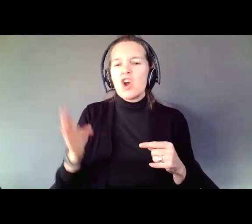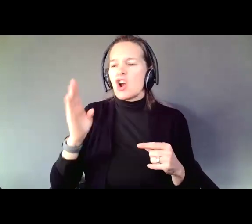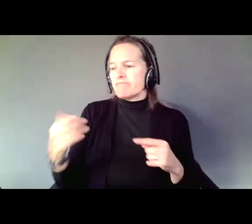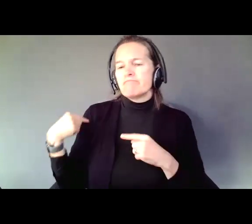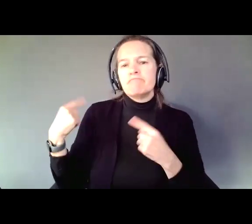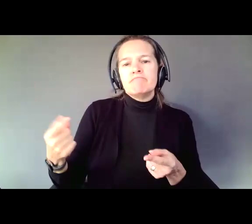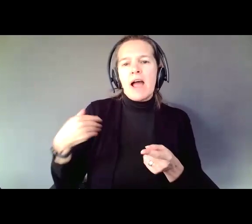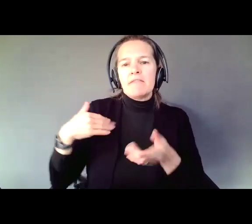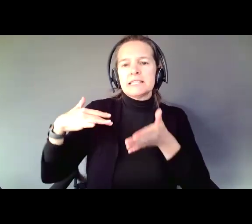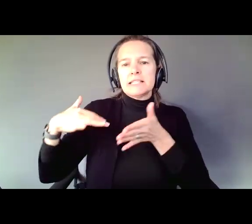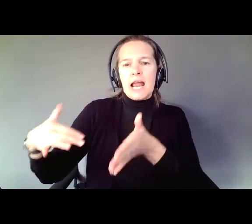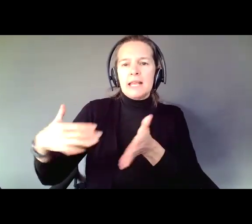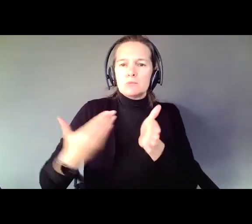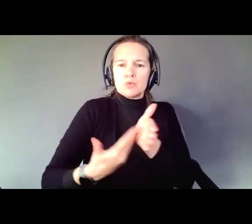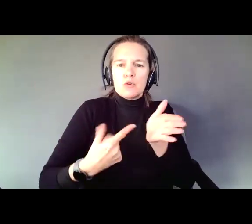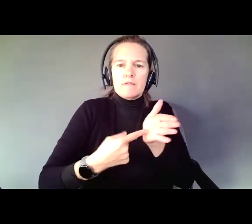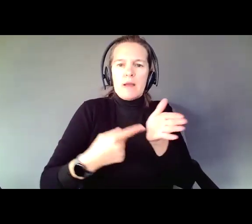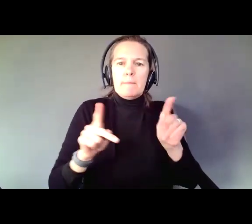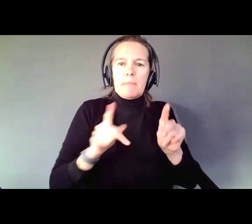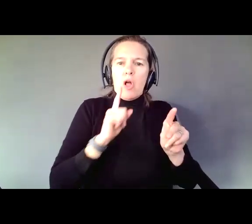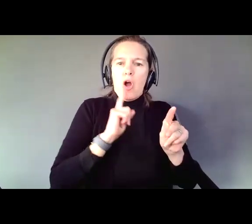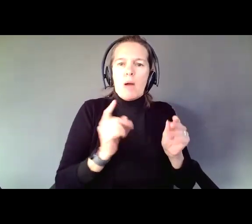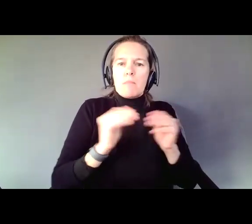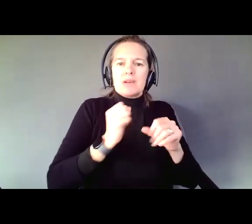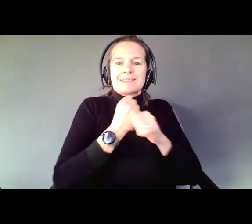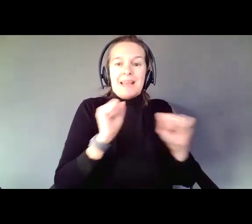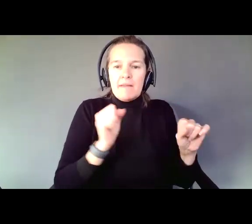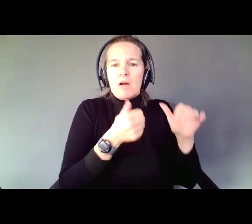has found that people are inherently safe under guardianship. In fact, as I told you,